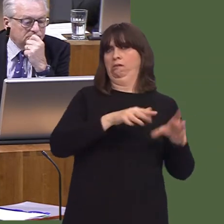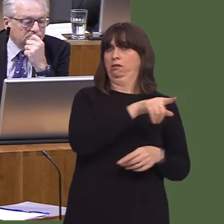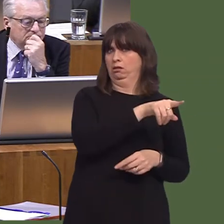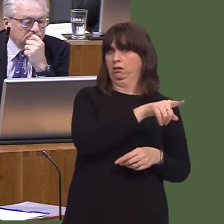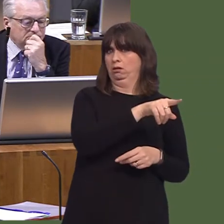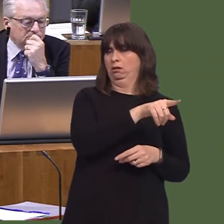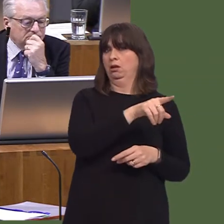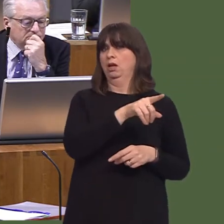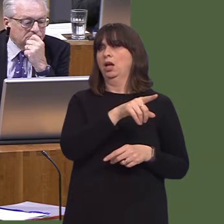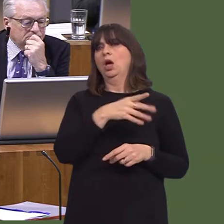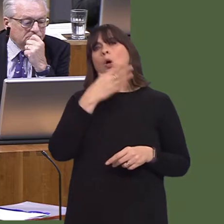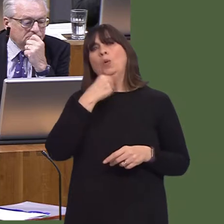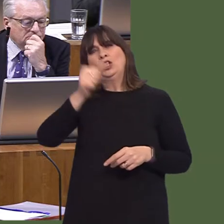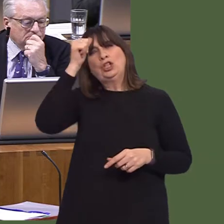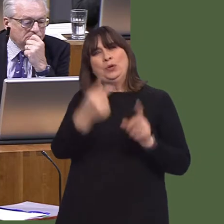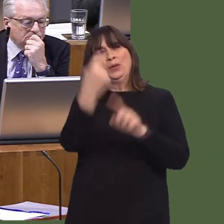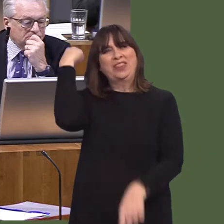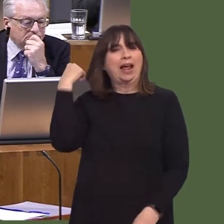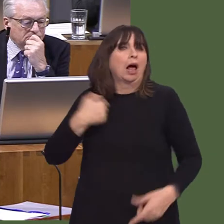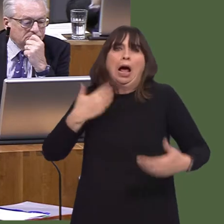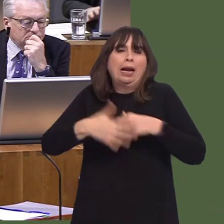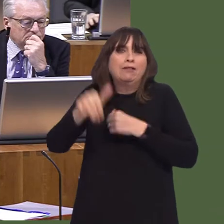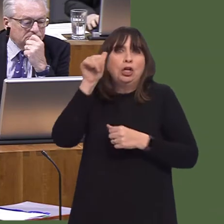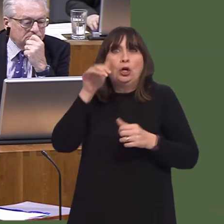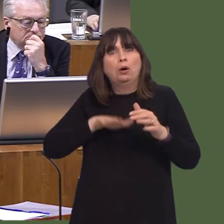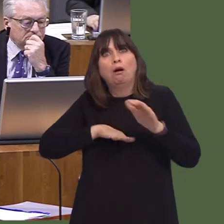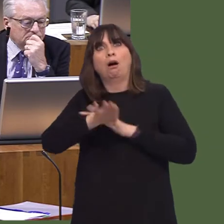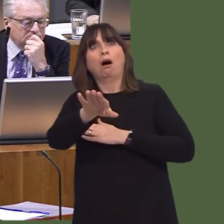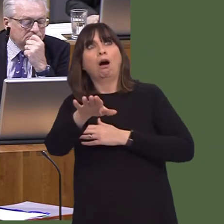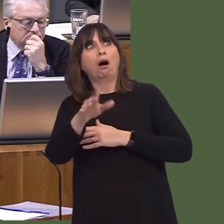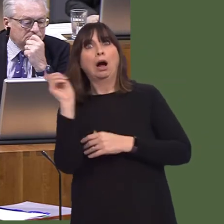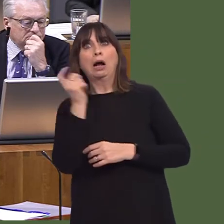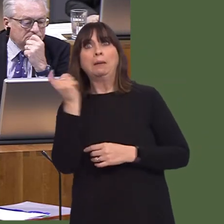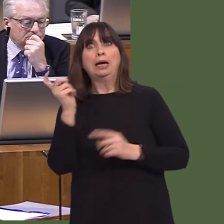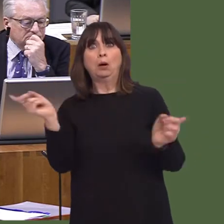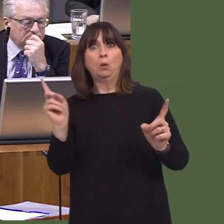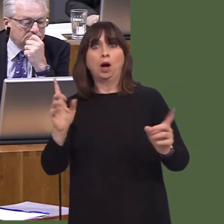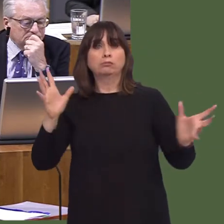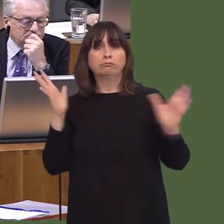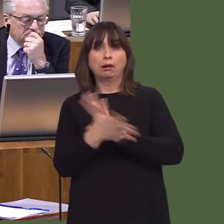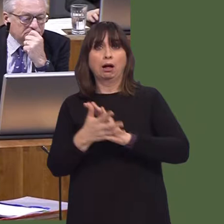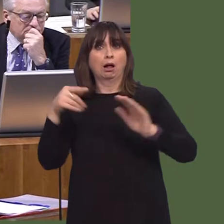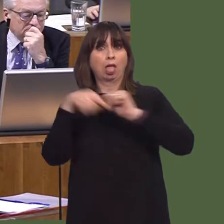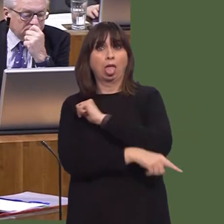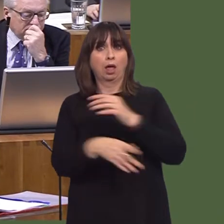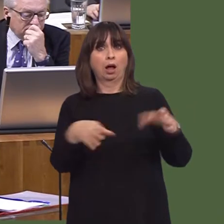population assessments. Hefin David AM: With the parliamentary review of health and social care in mind, I've been approached by constituents who've raised concerns